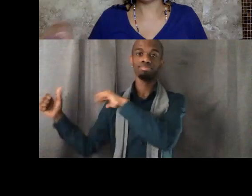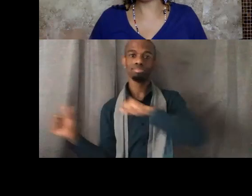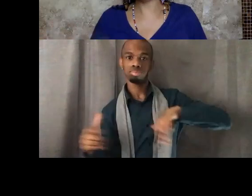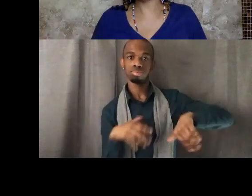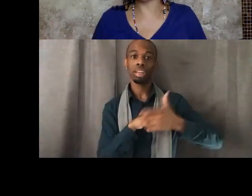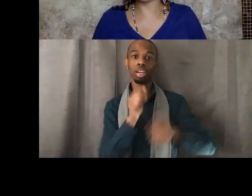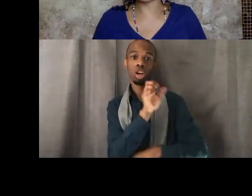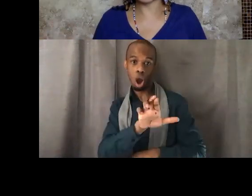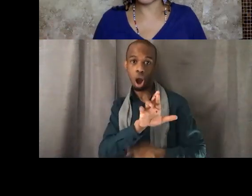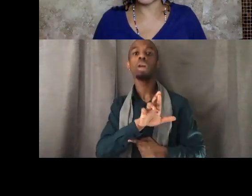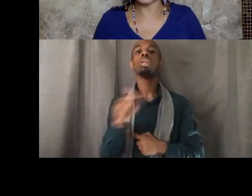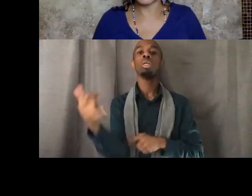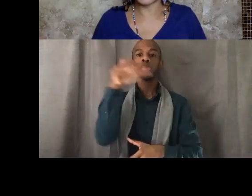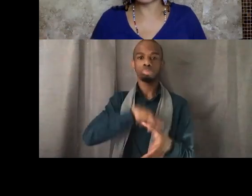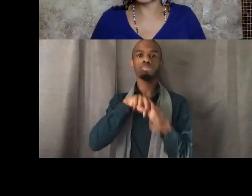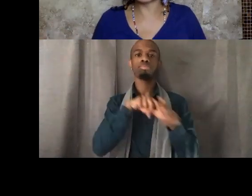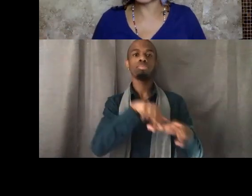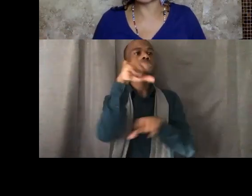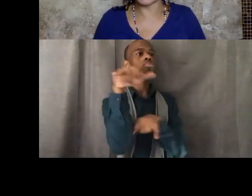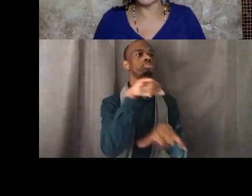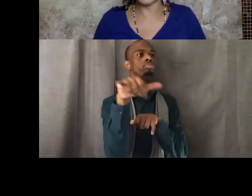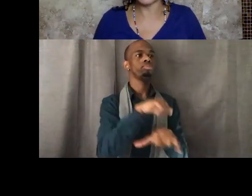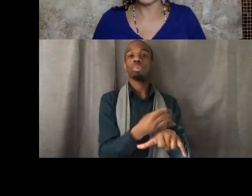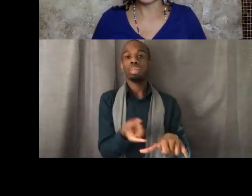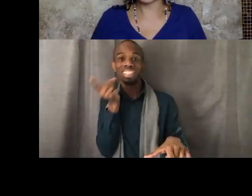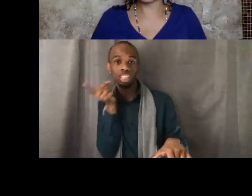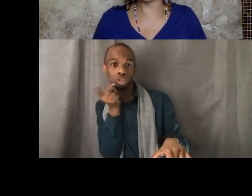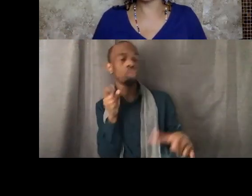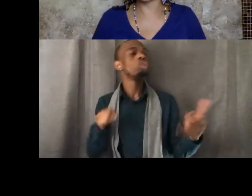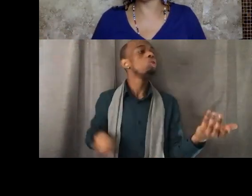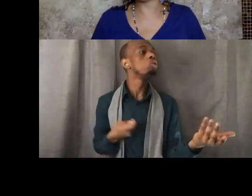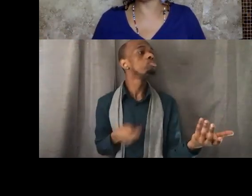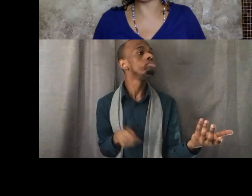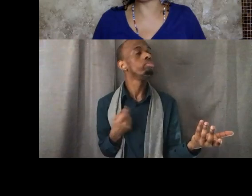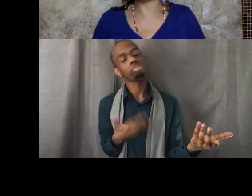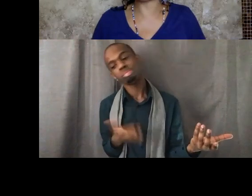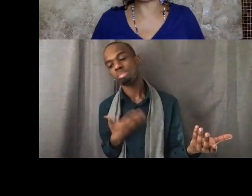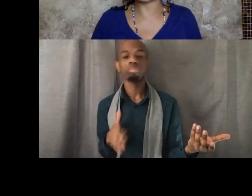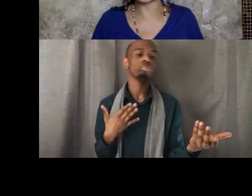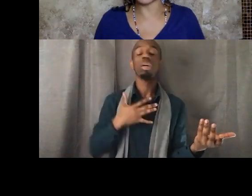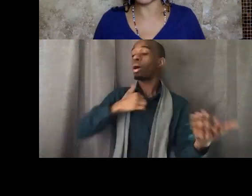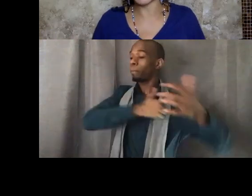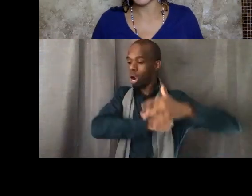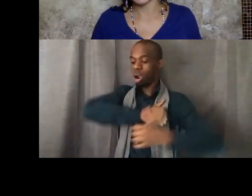bathed my children and put them to bed and then called somebody to sit with them,